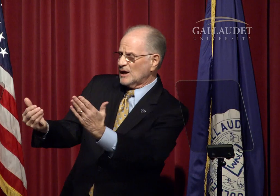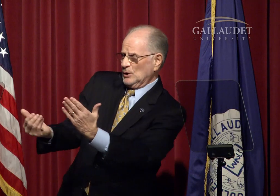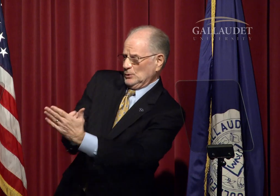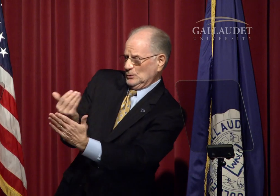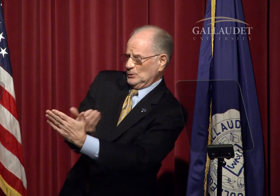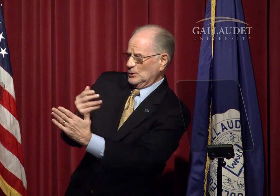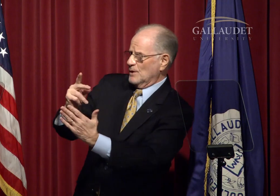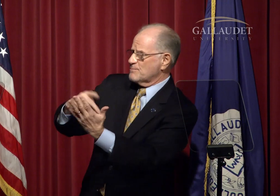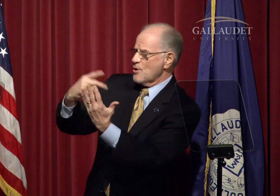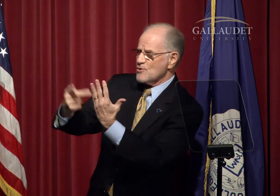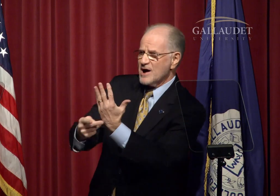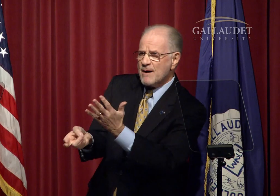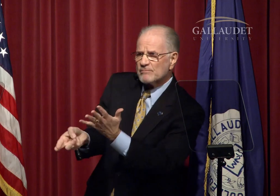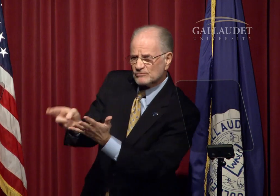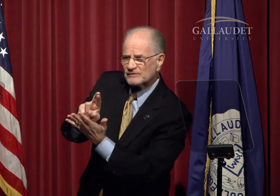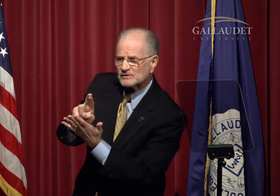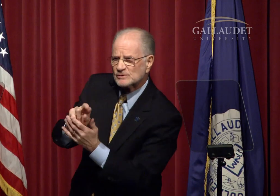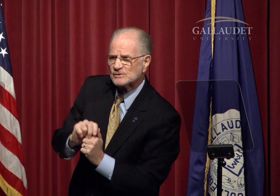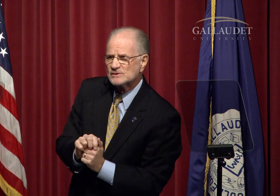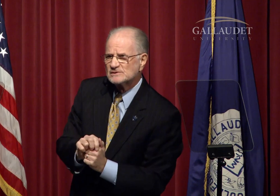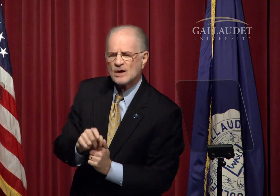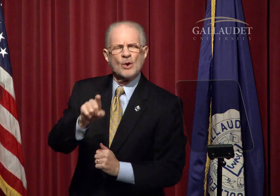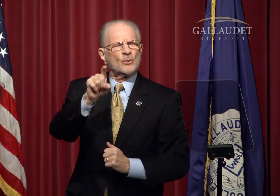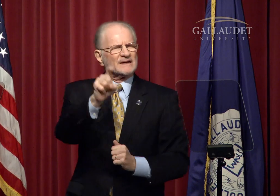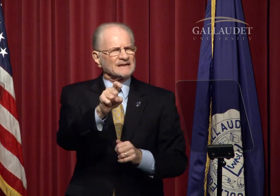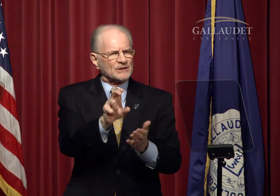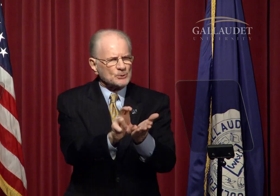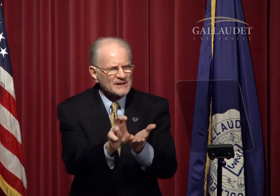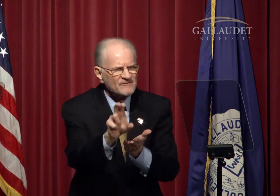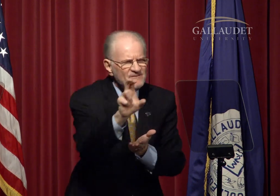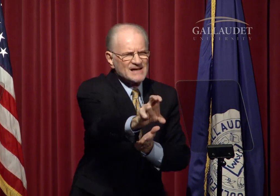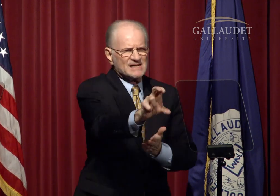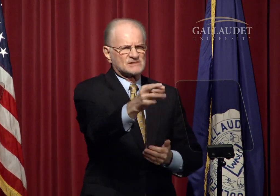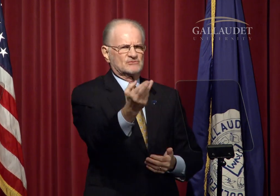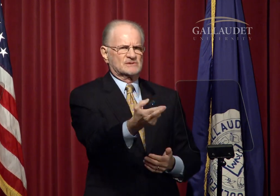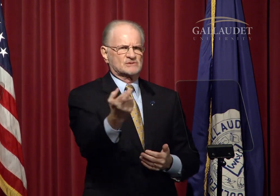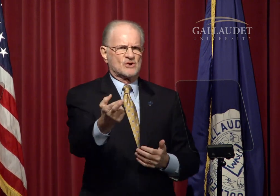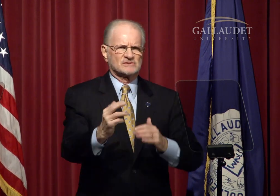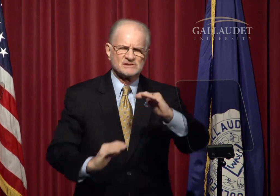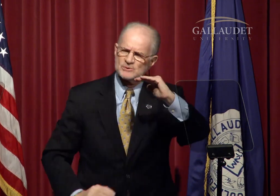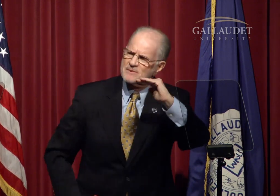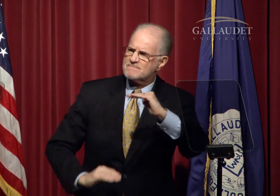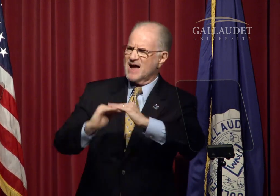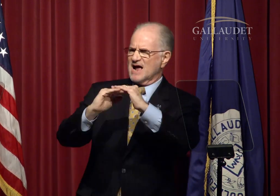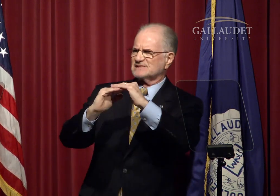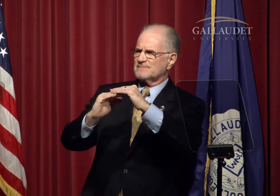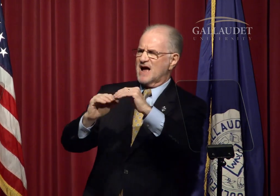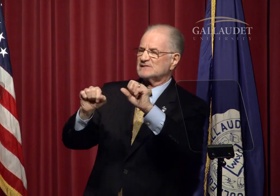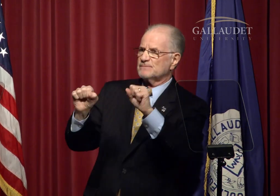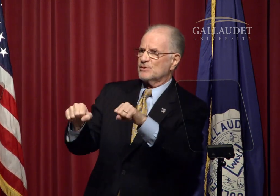New programs require that we invest our resources